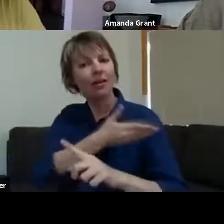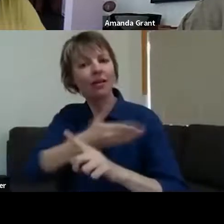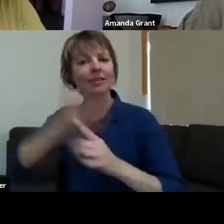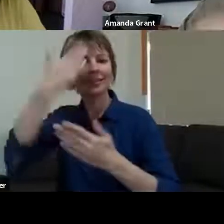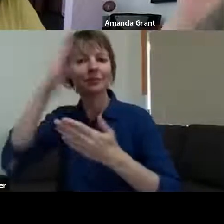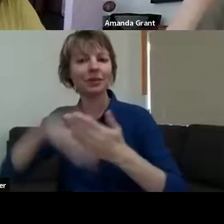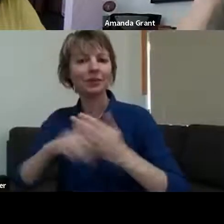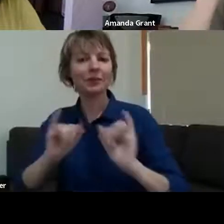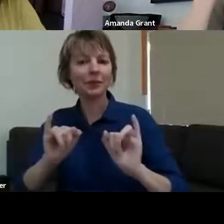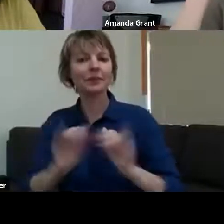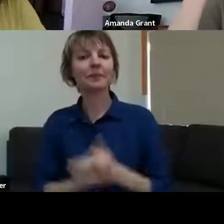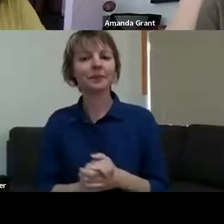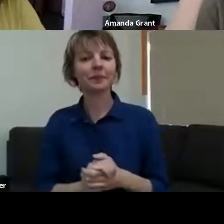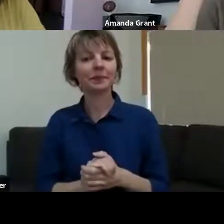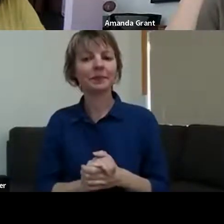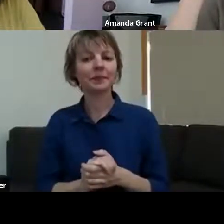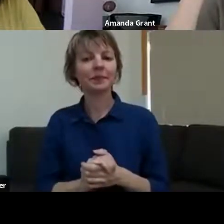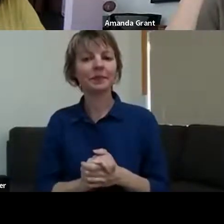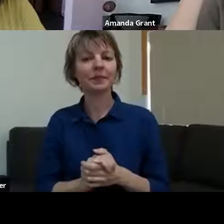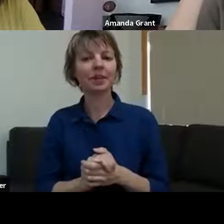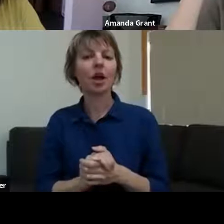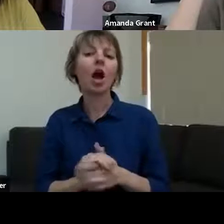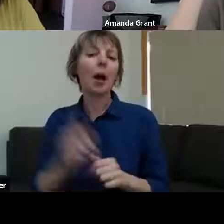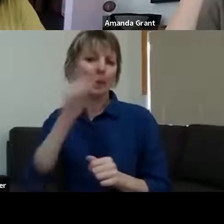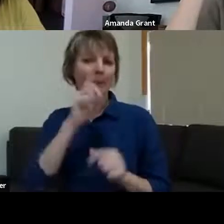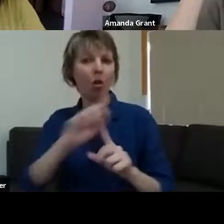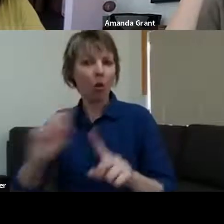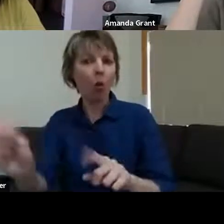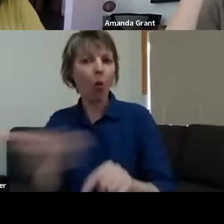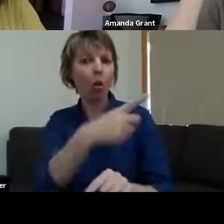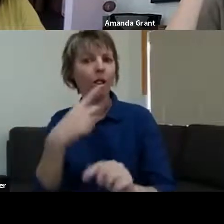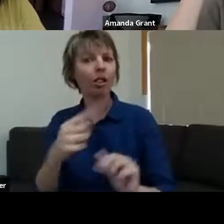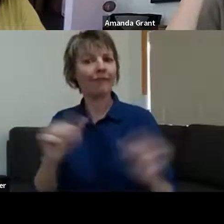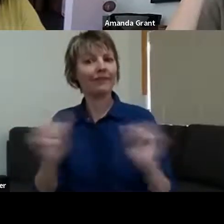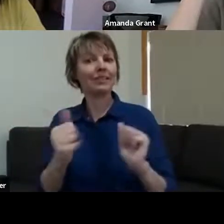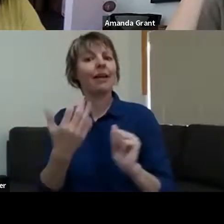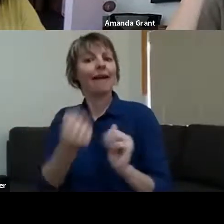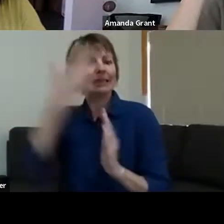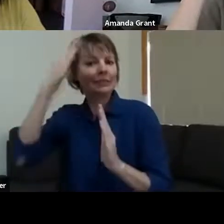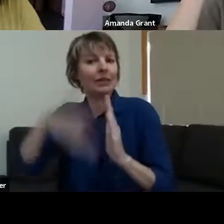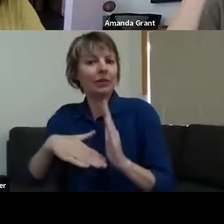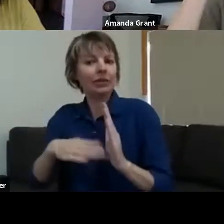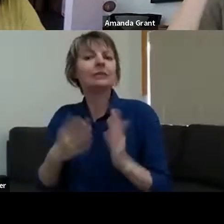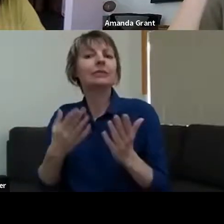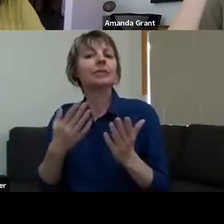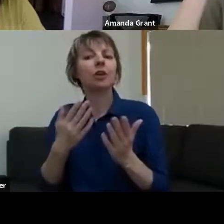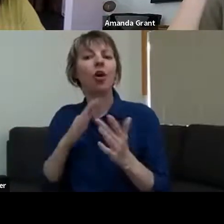the fire in some way - the participants >> AMANDA GRANT: What